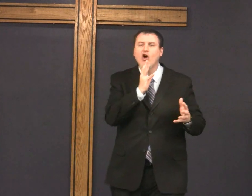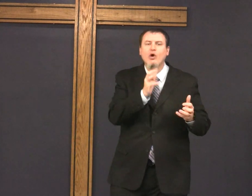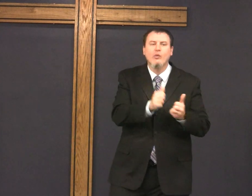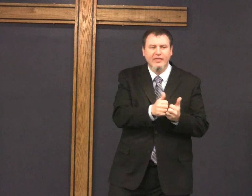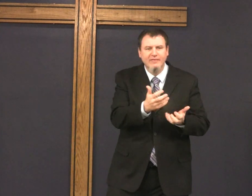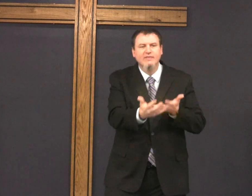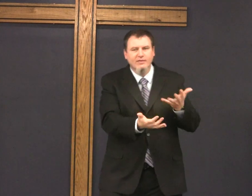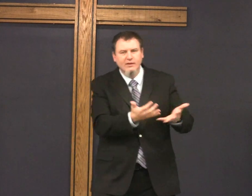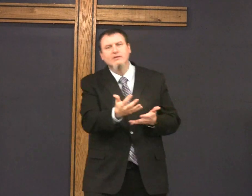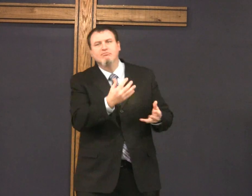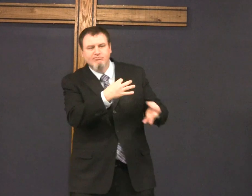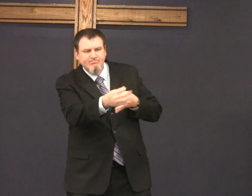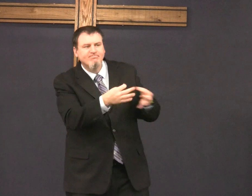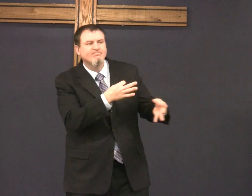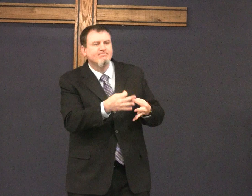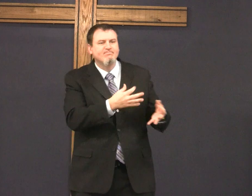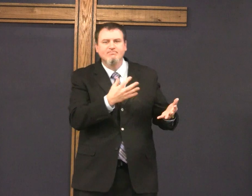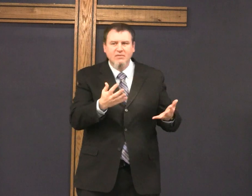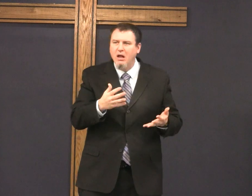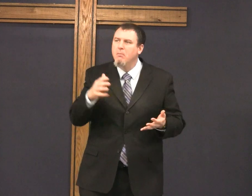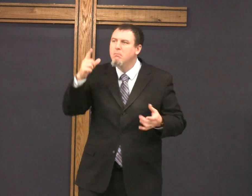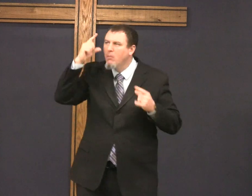and God